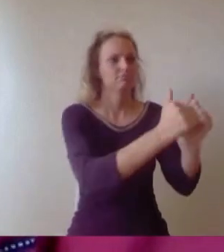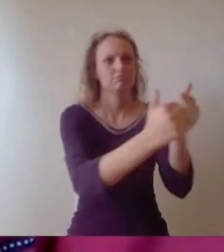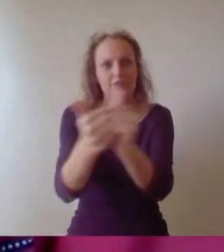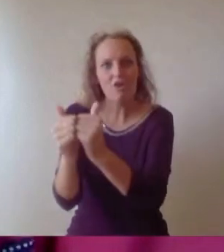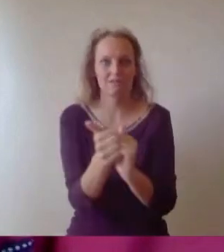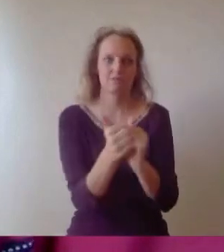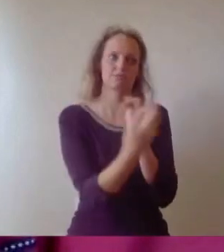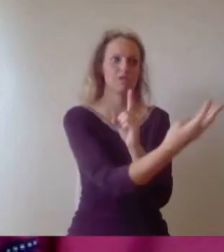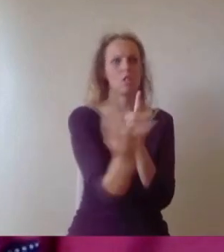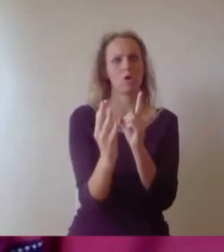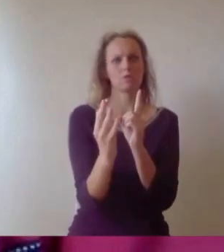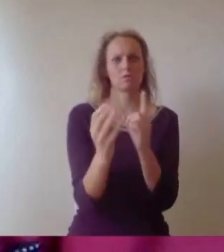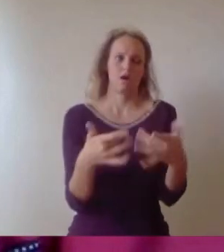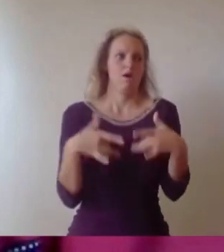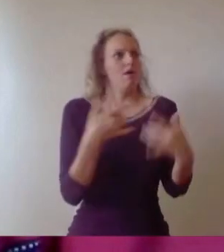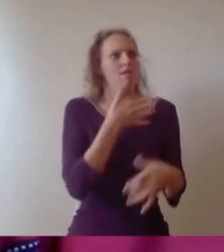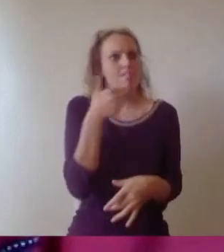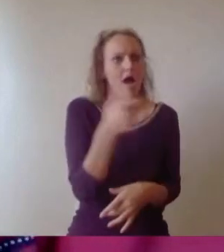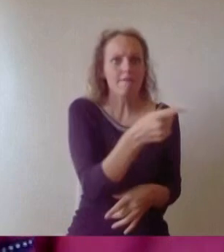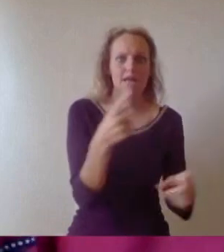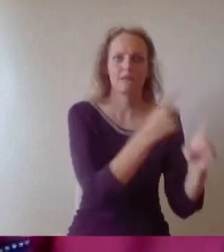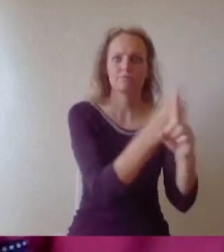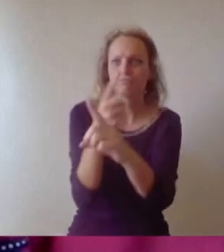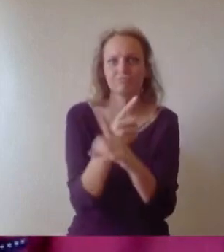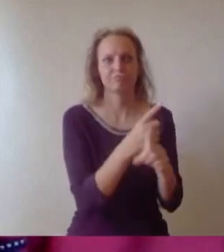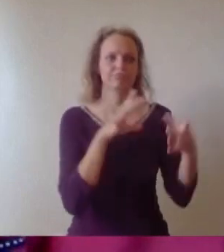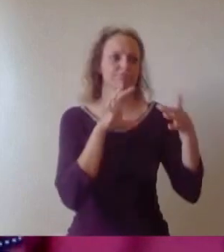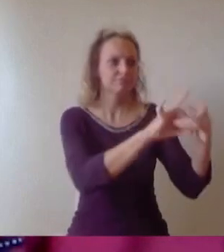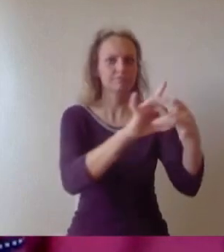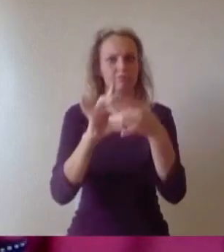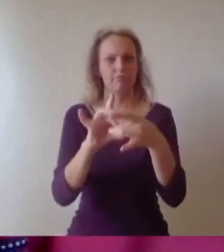great University and city. I think we can all agree that these are